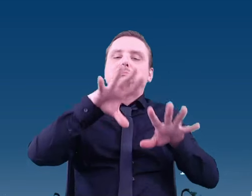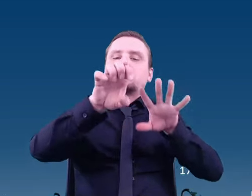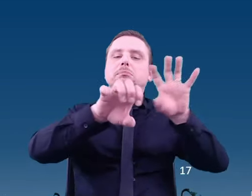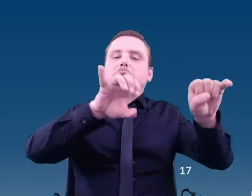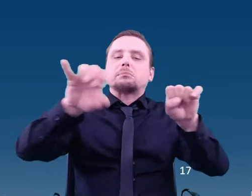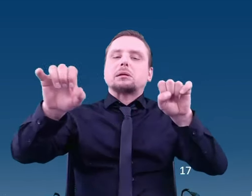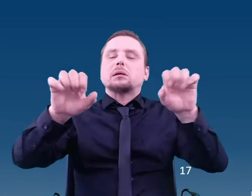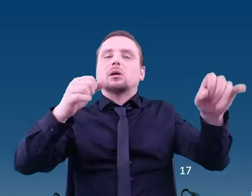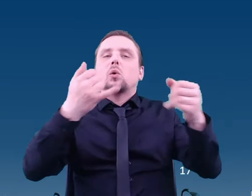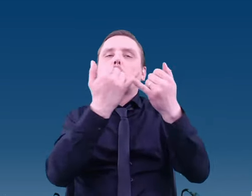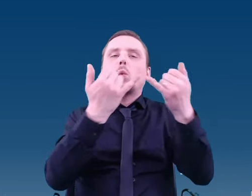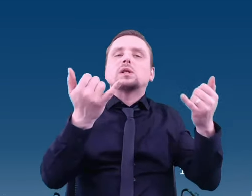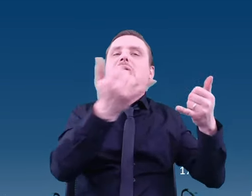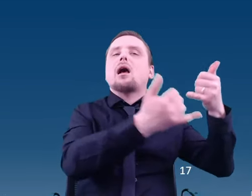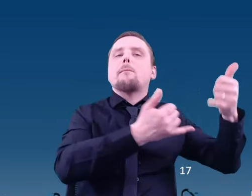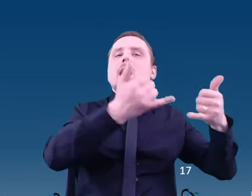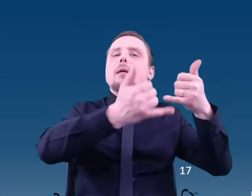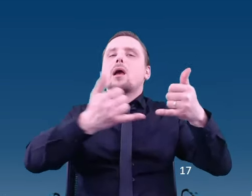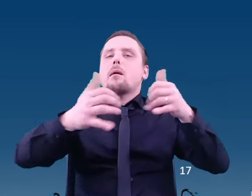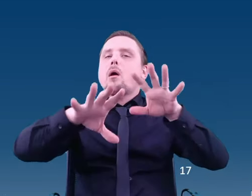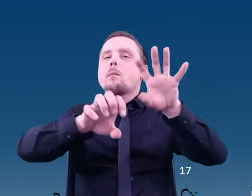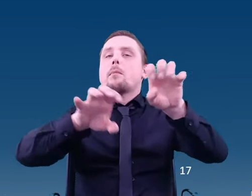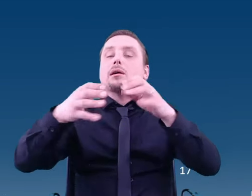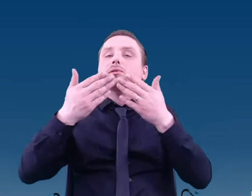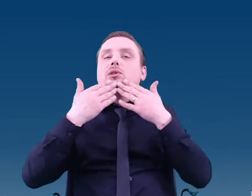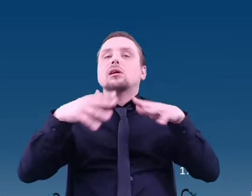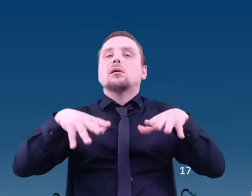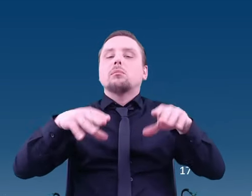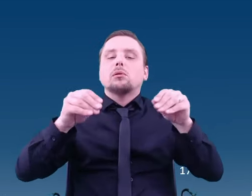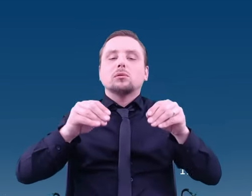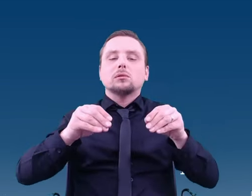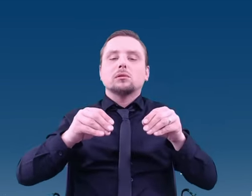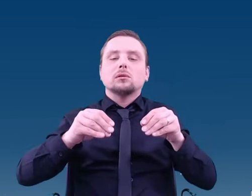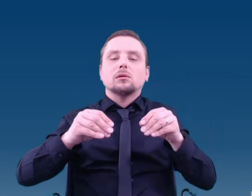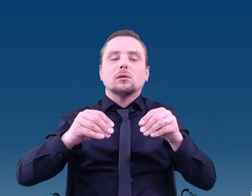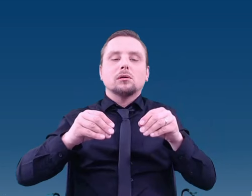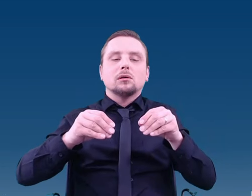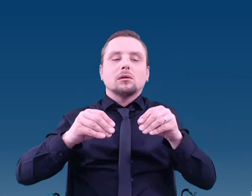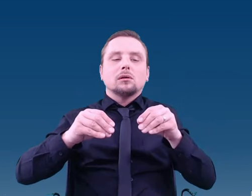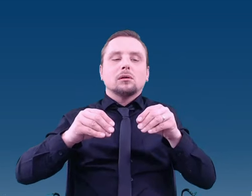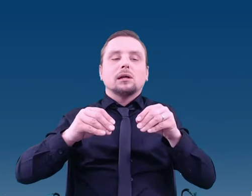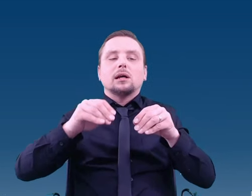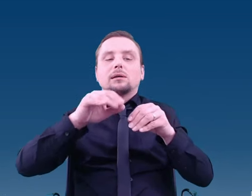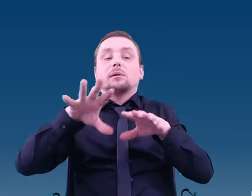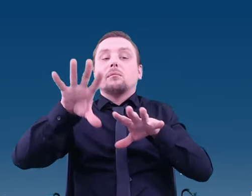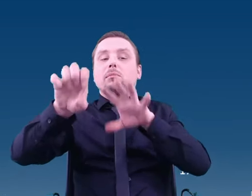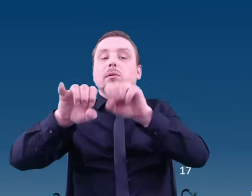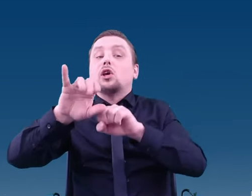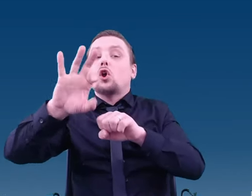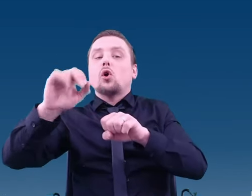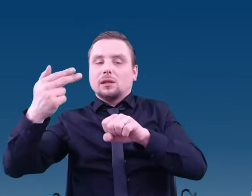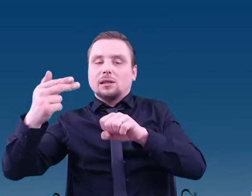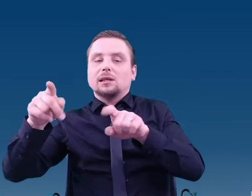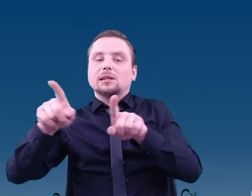by first converting them into ions and then determining their mass-to-charge ratio.